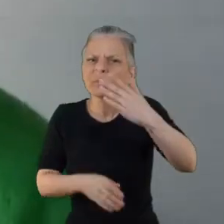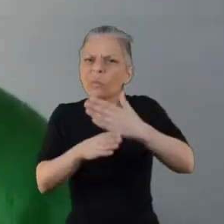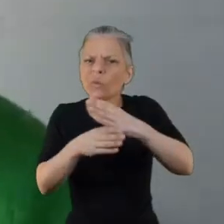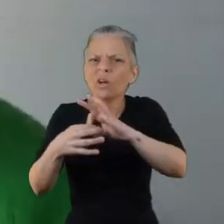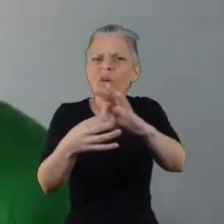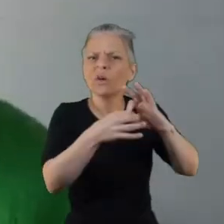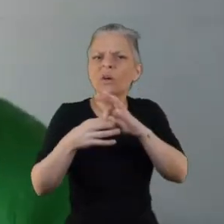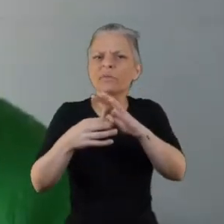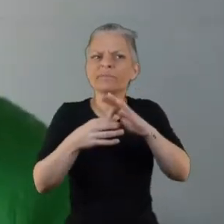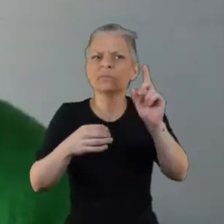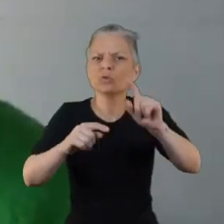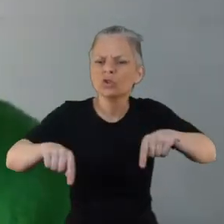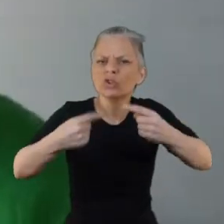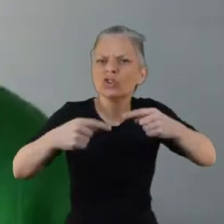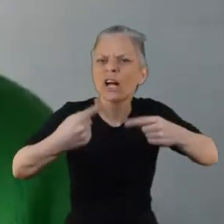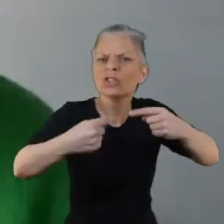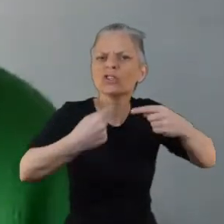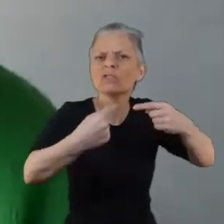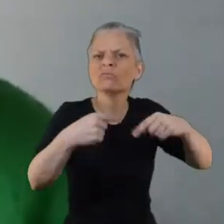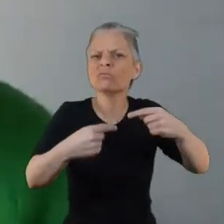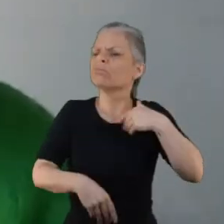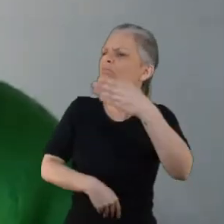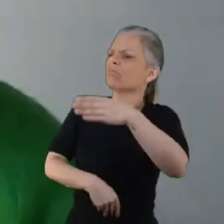That was the hardest bit What do you think worked well and what were the challenges?